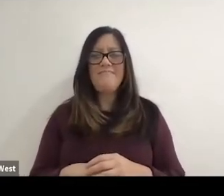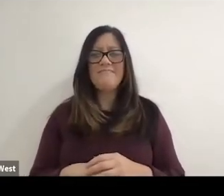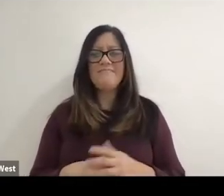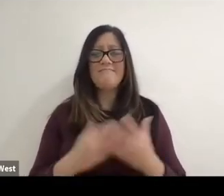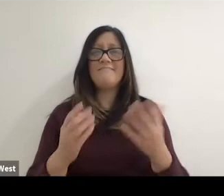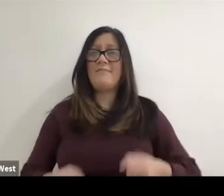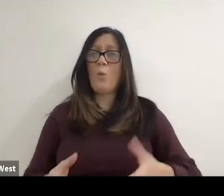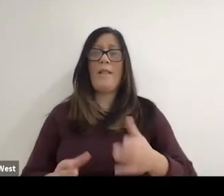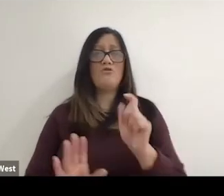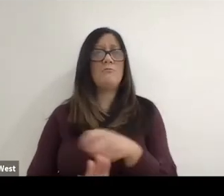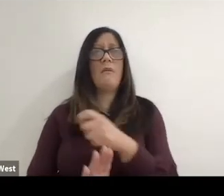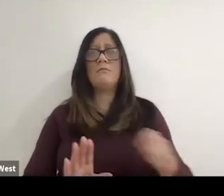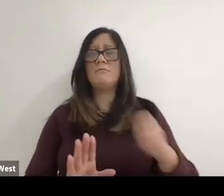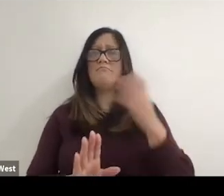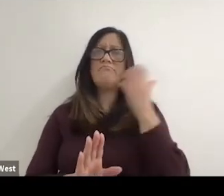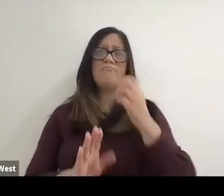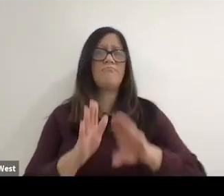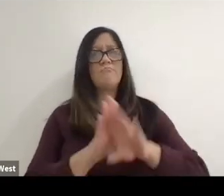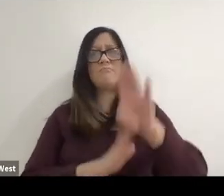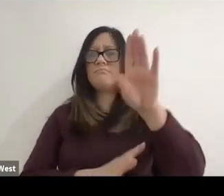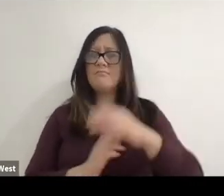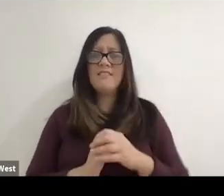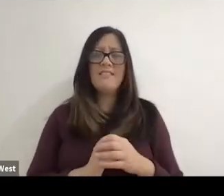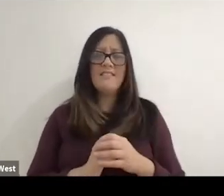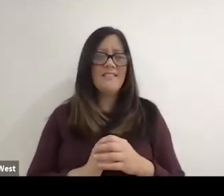I think it was the best thing that ever happened to wheelchair tennis